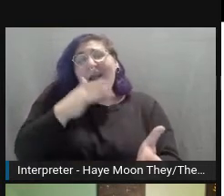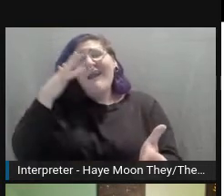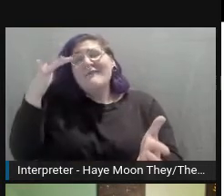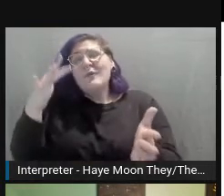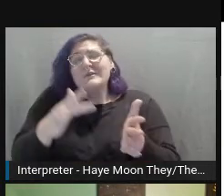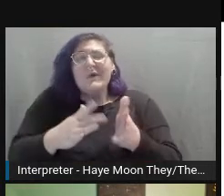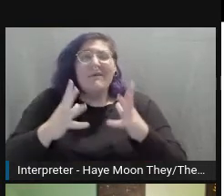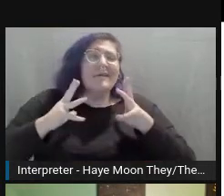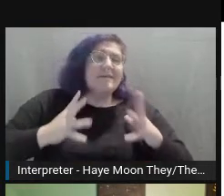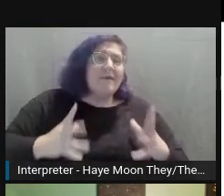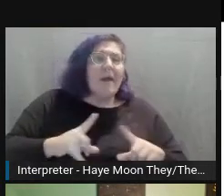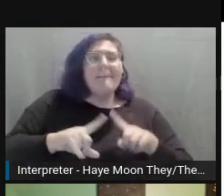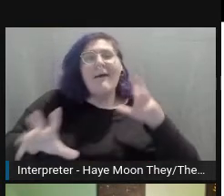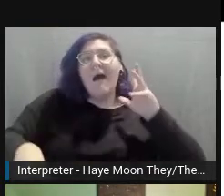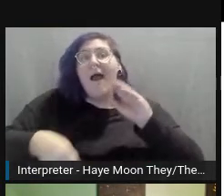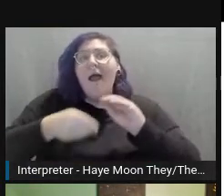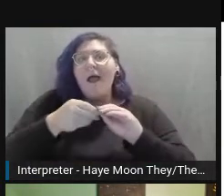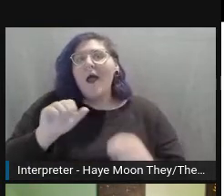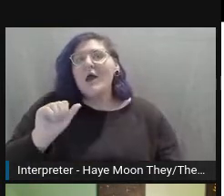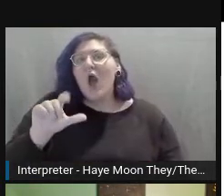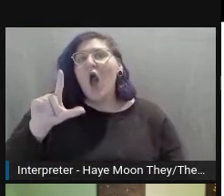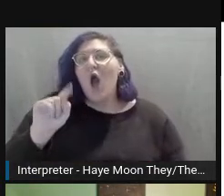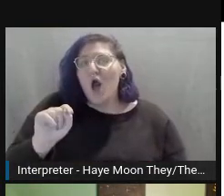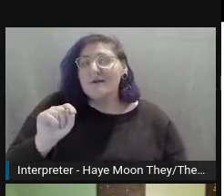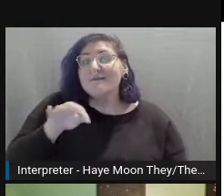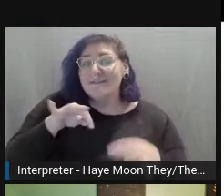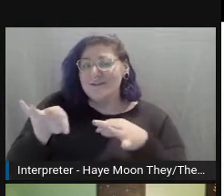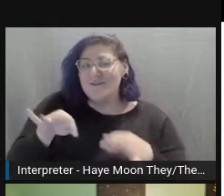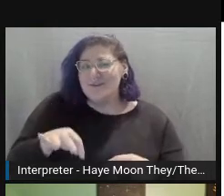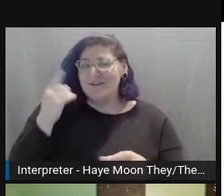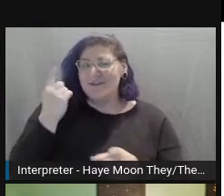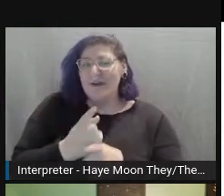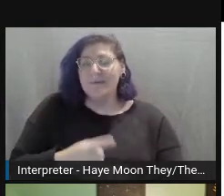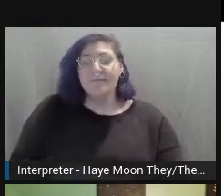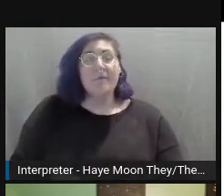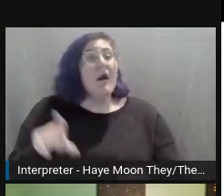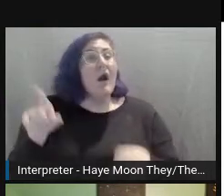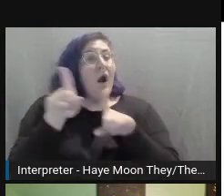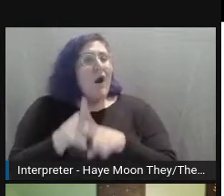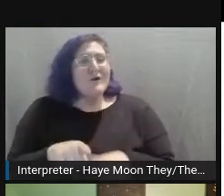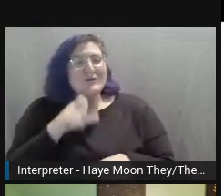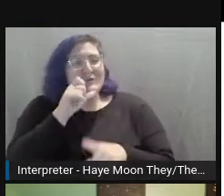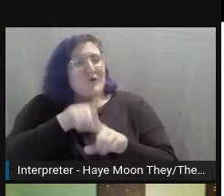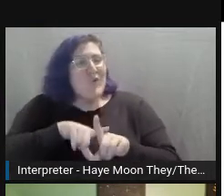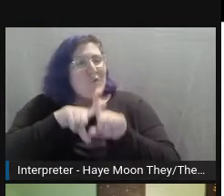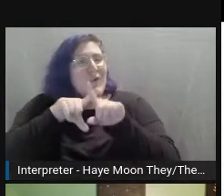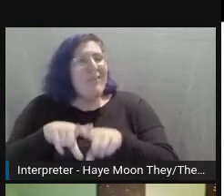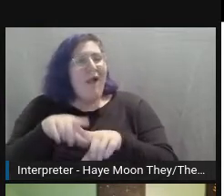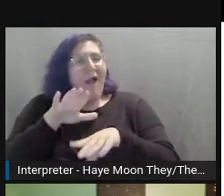The other thing is not relying on color alone to convey information.